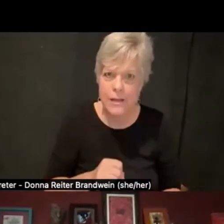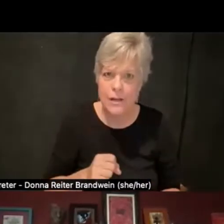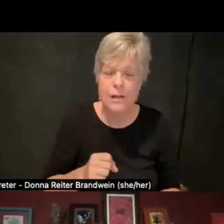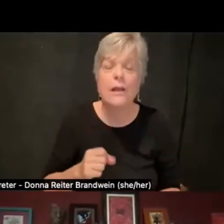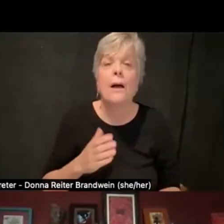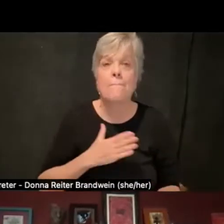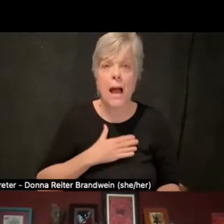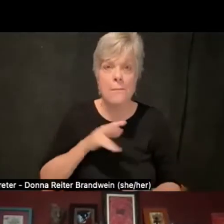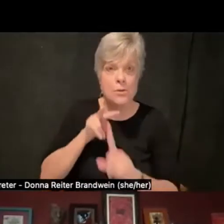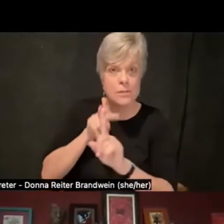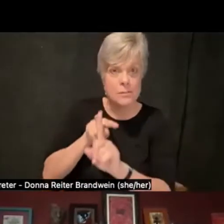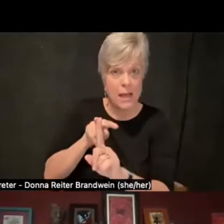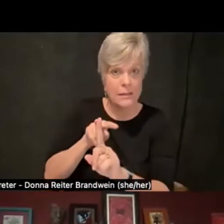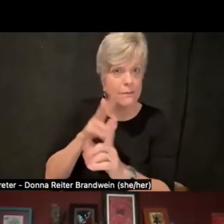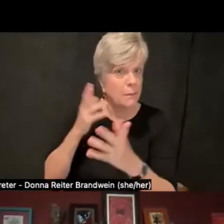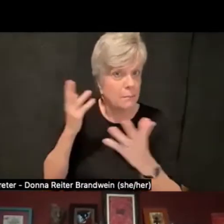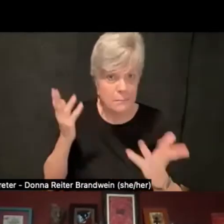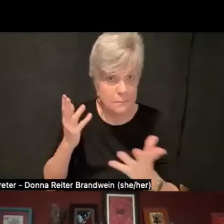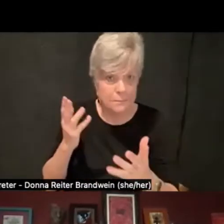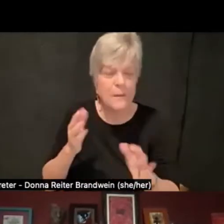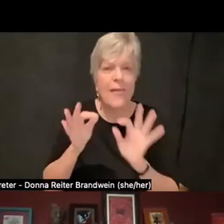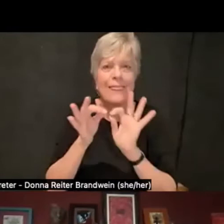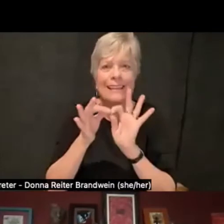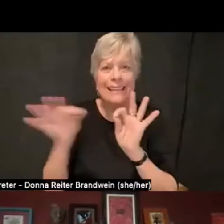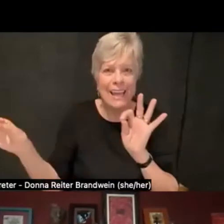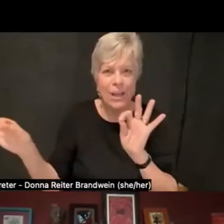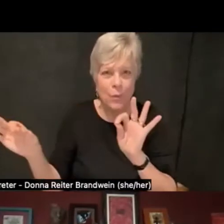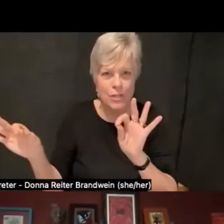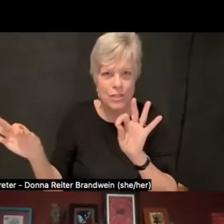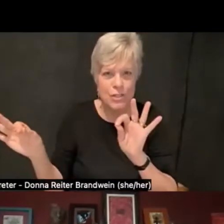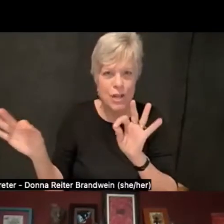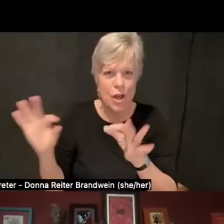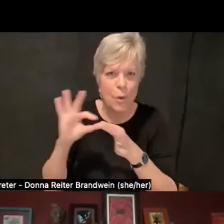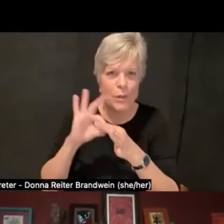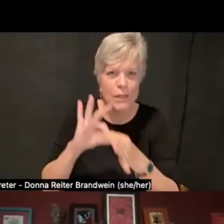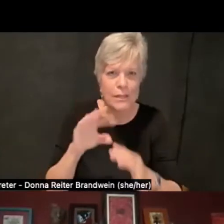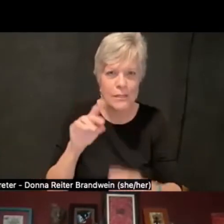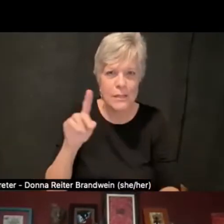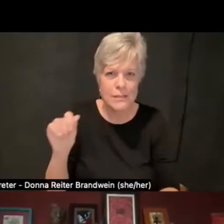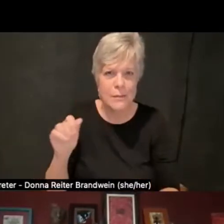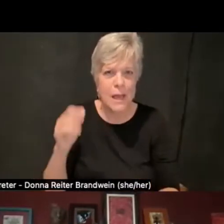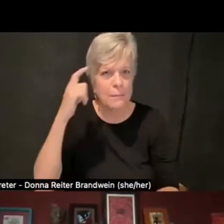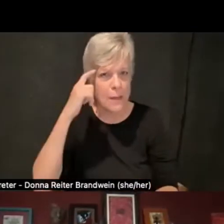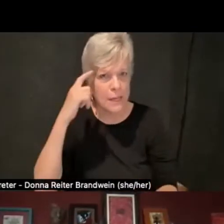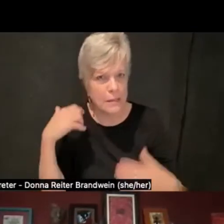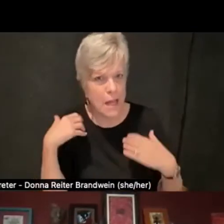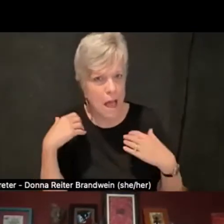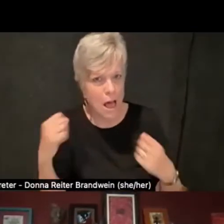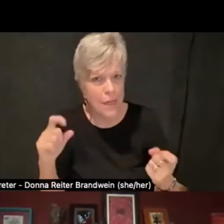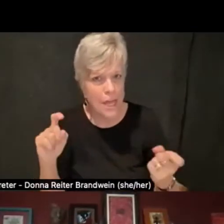of the language around disability and mental health changing as I grew up.